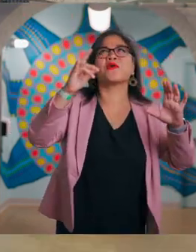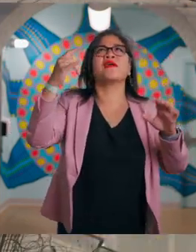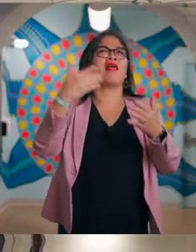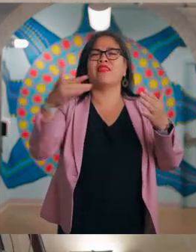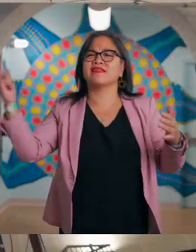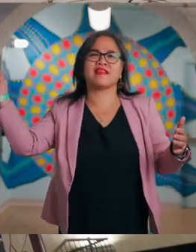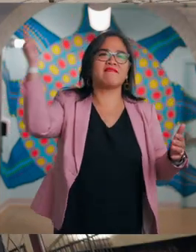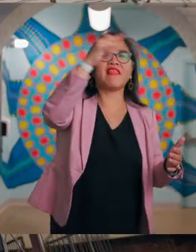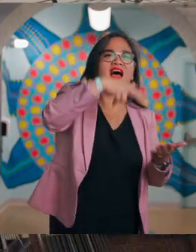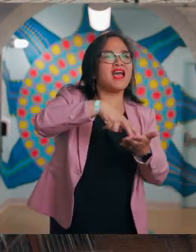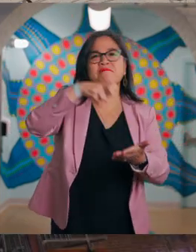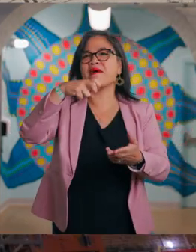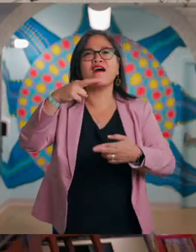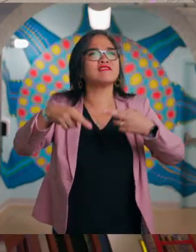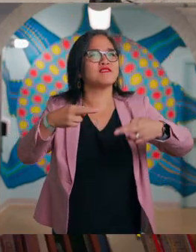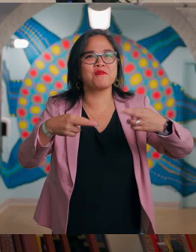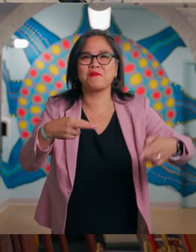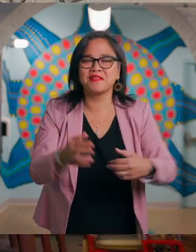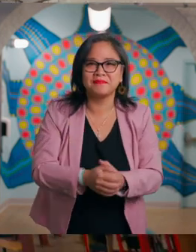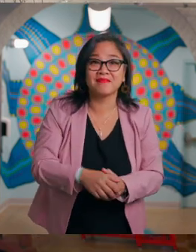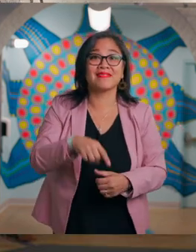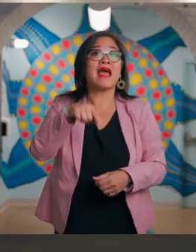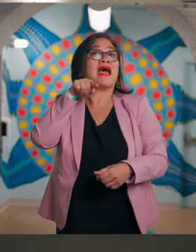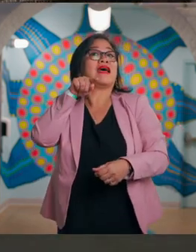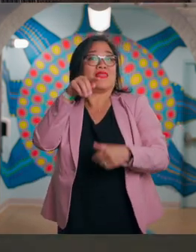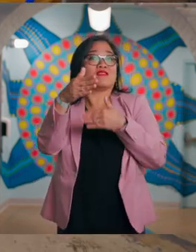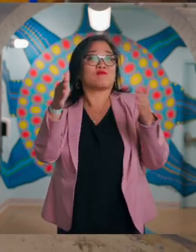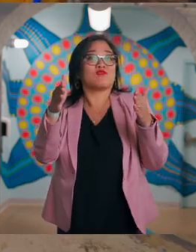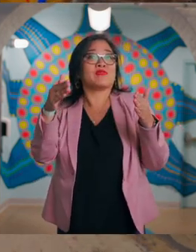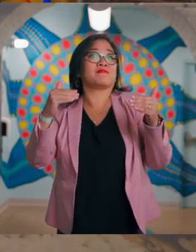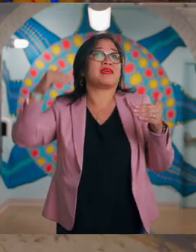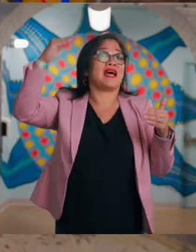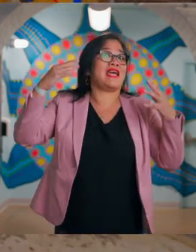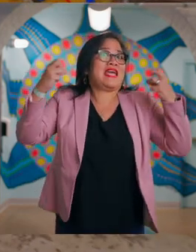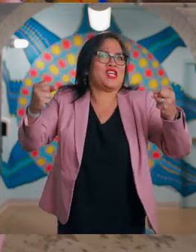where you can explore things that fly, bounce and roll.